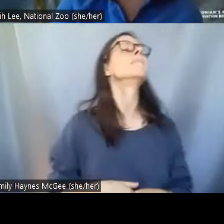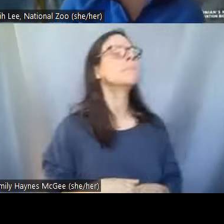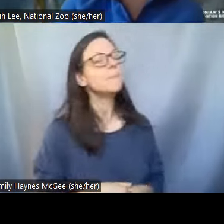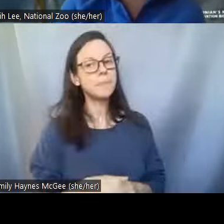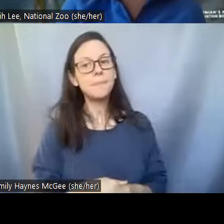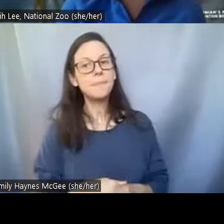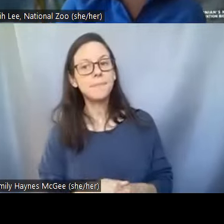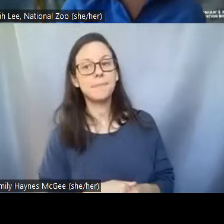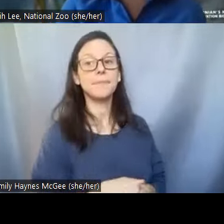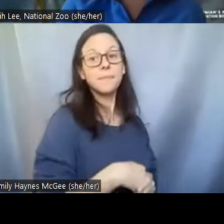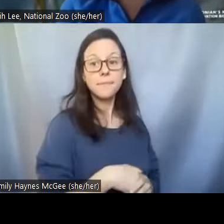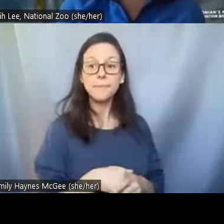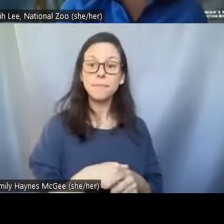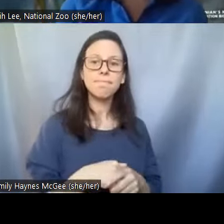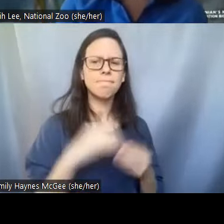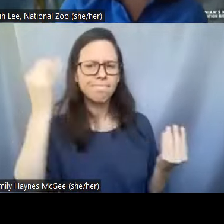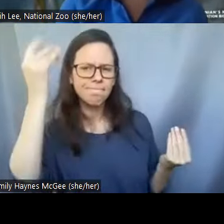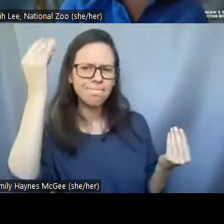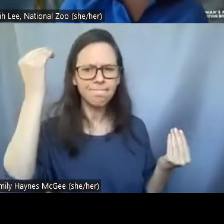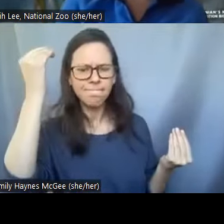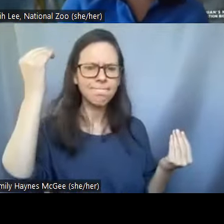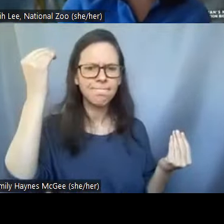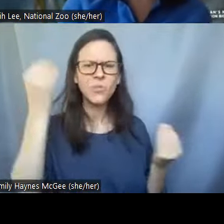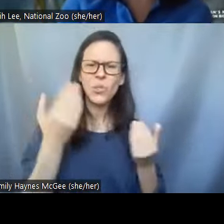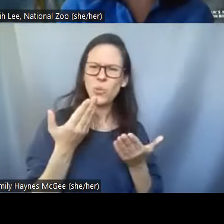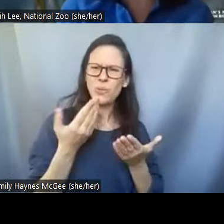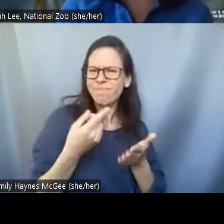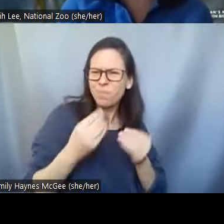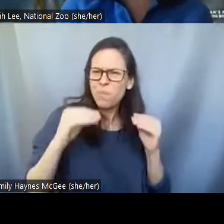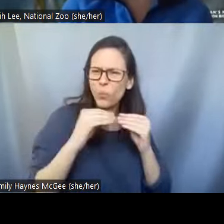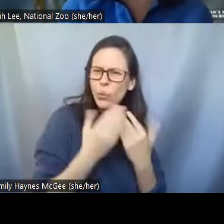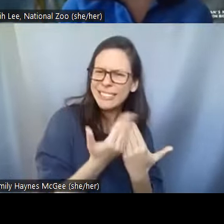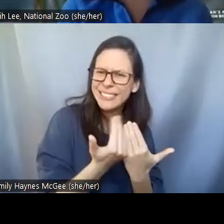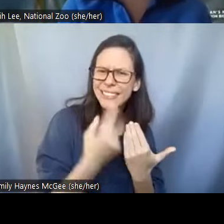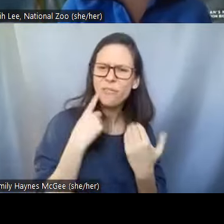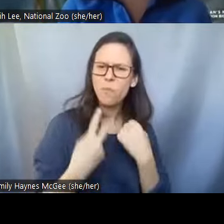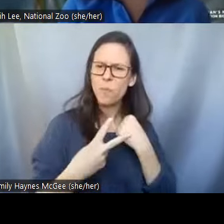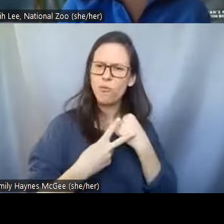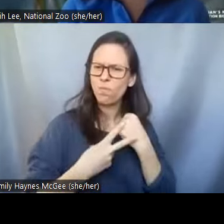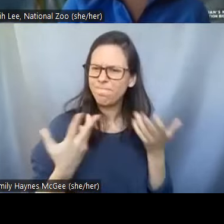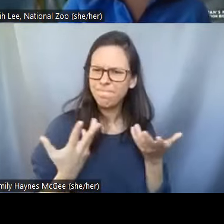Pei-Chih: Yeah so we're thinking about okay what would be an easier way to preserve without the need of liquid